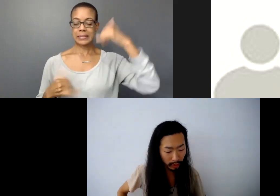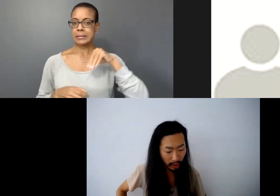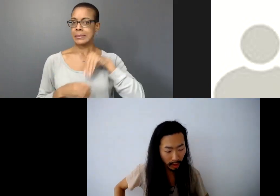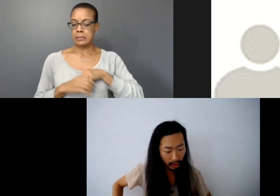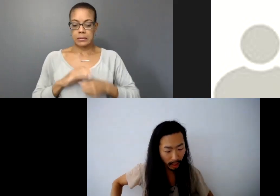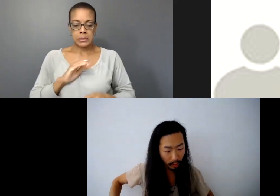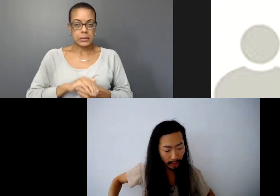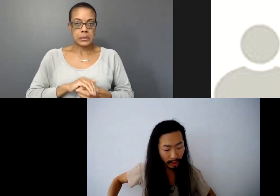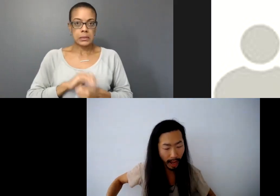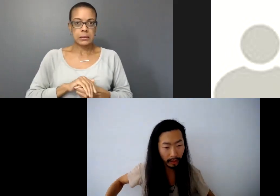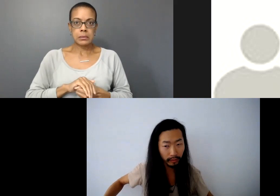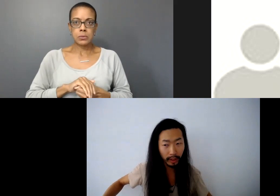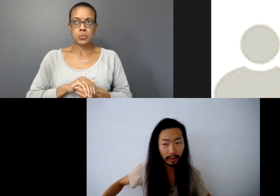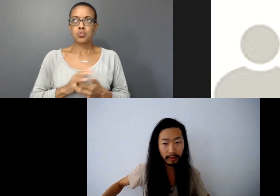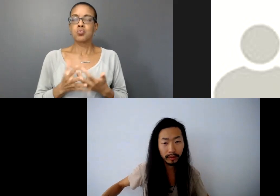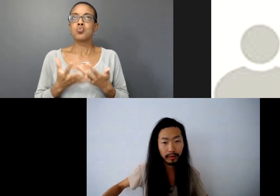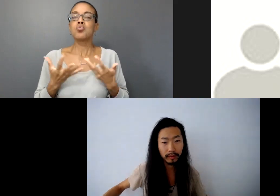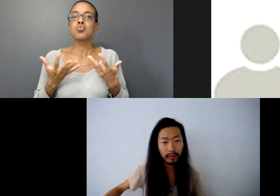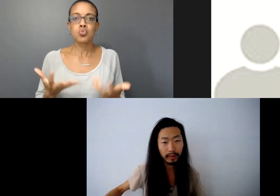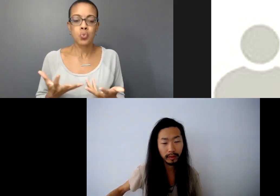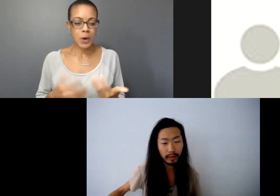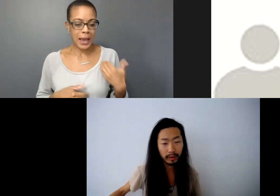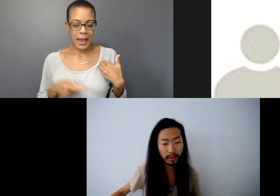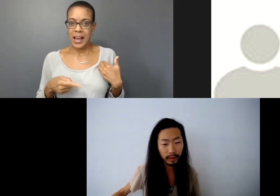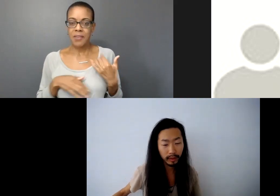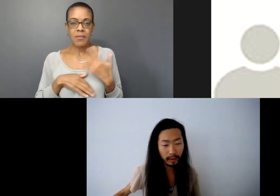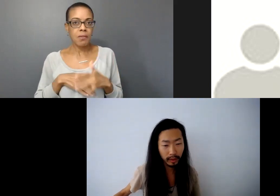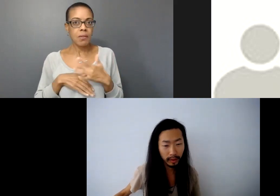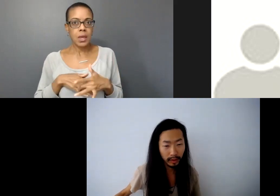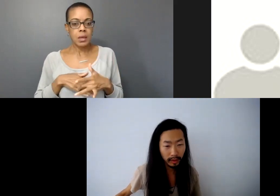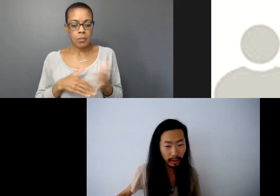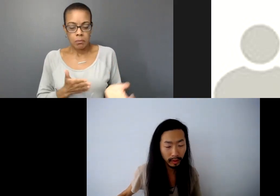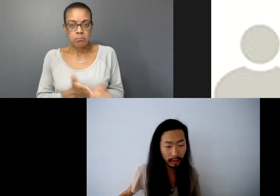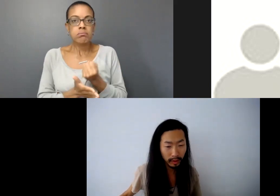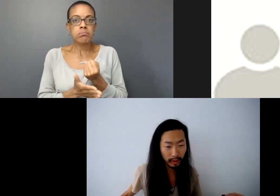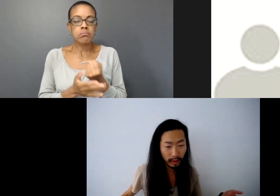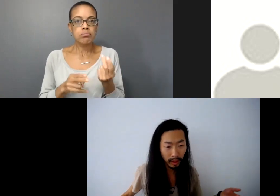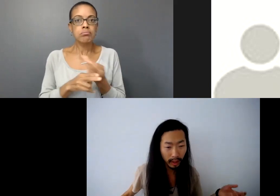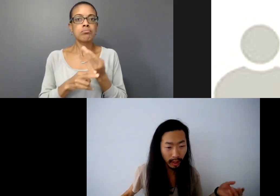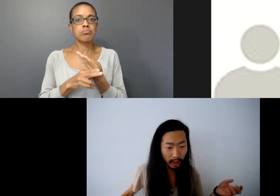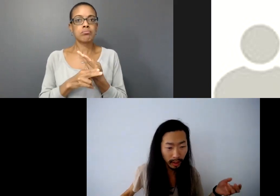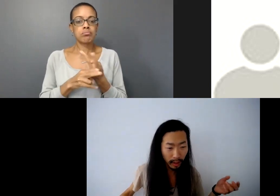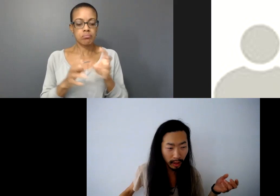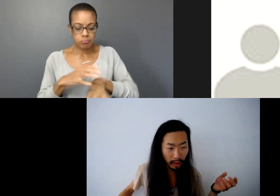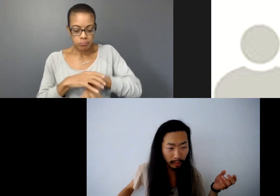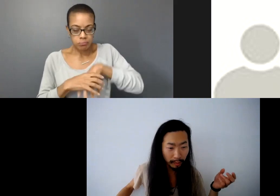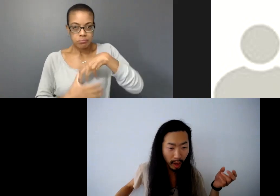that we can activate.